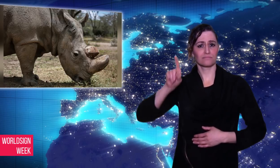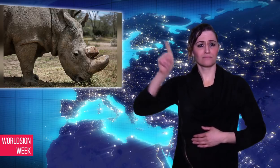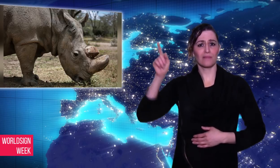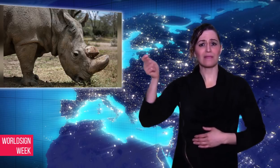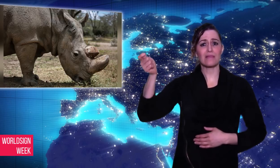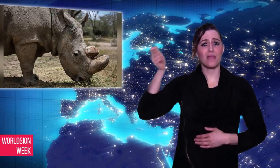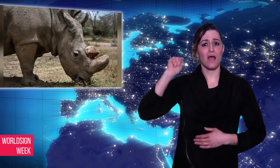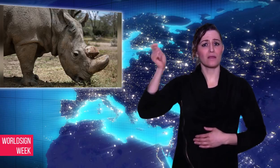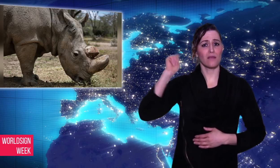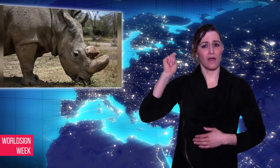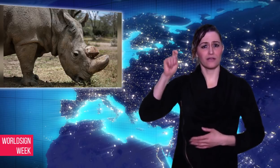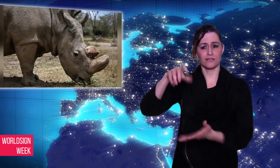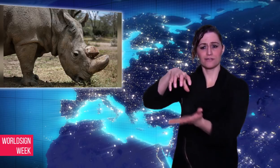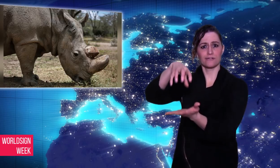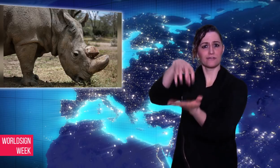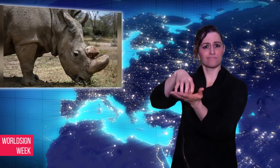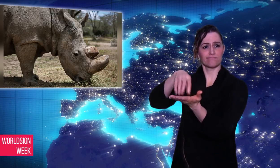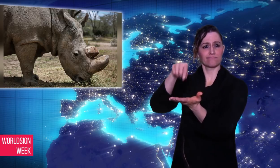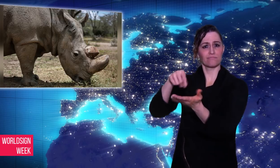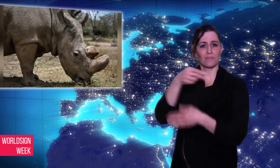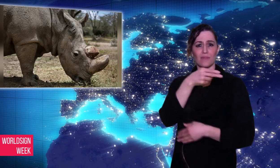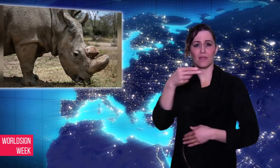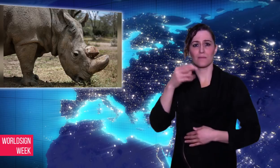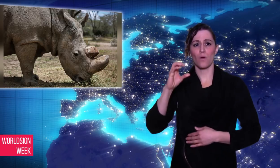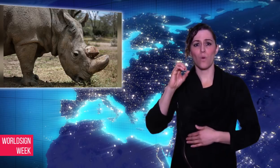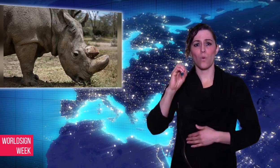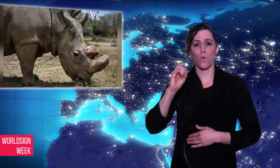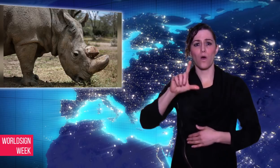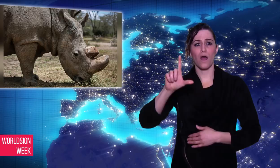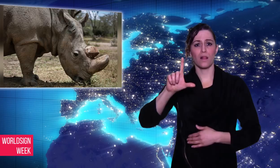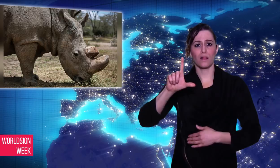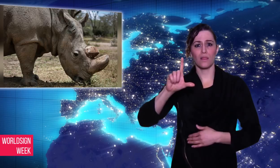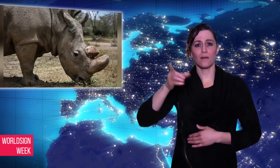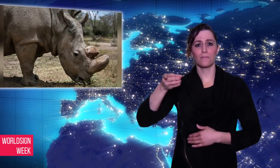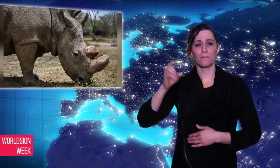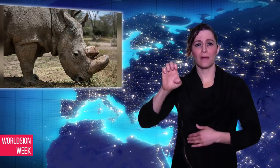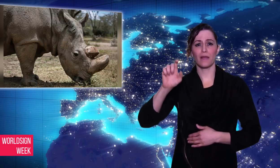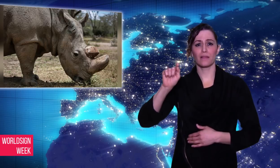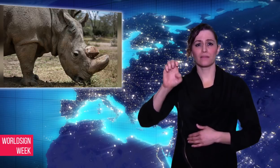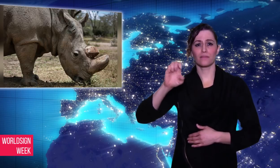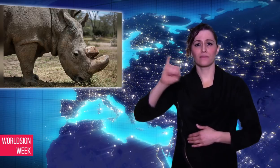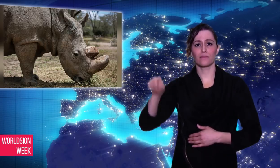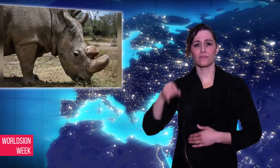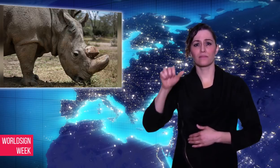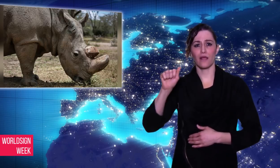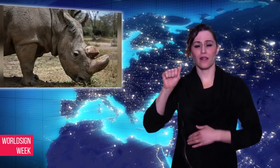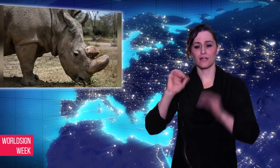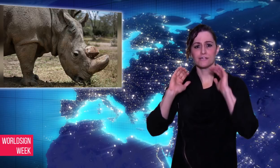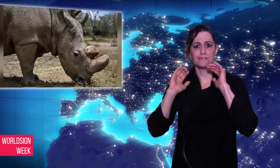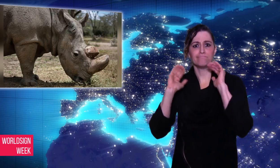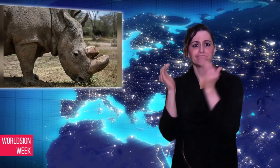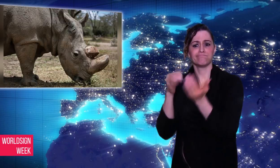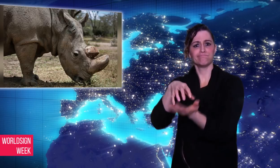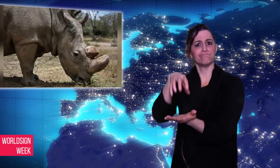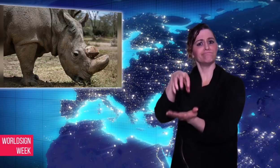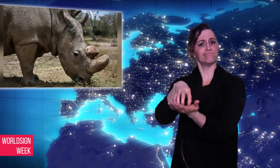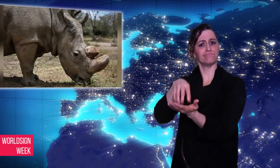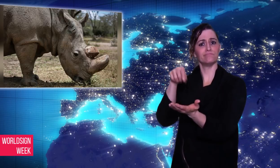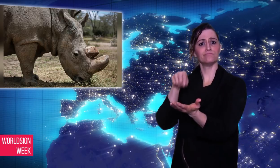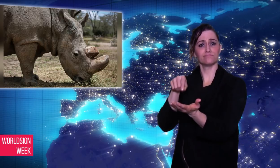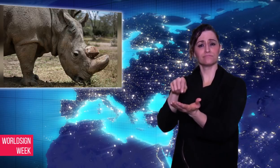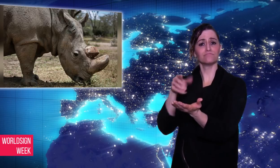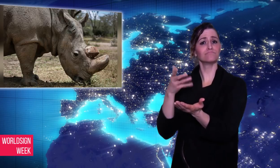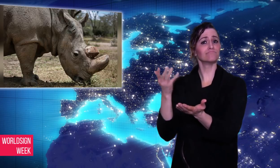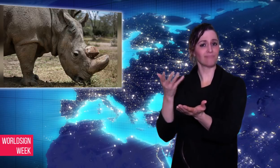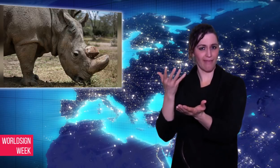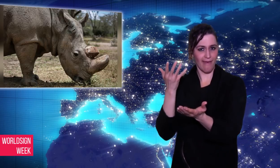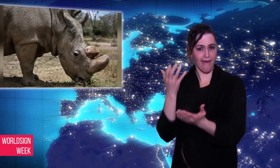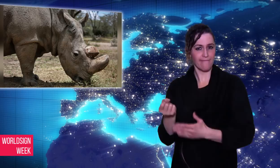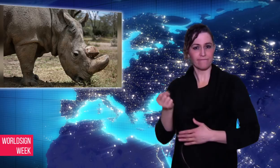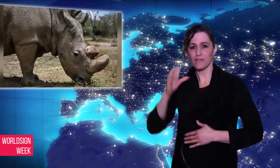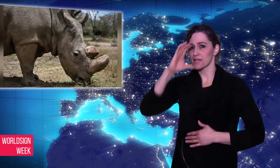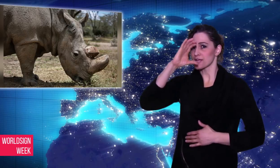northern white rhino named Sudan was